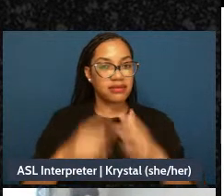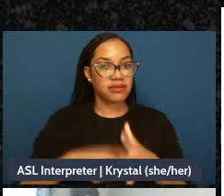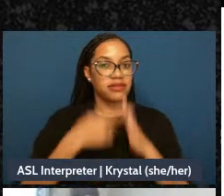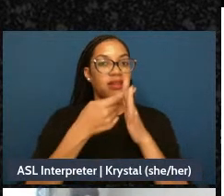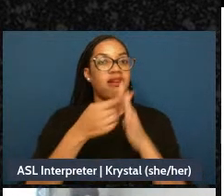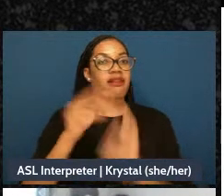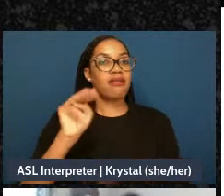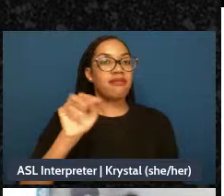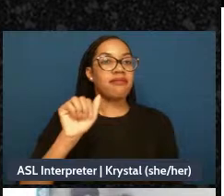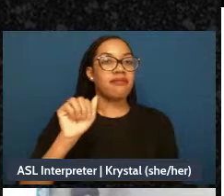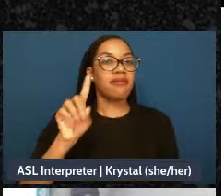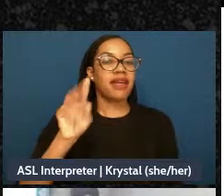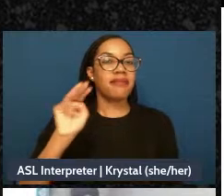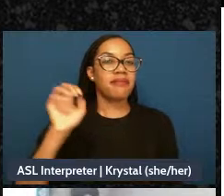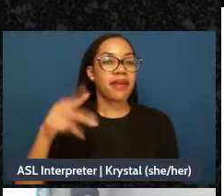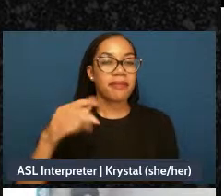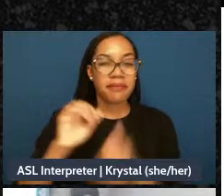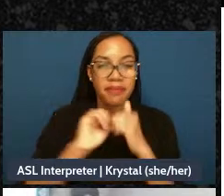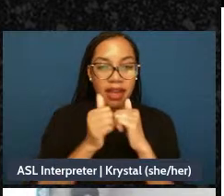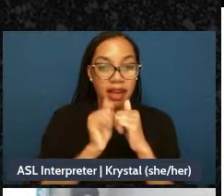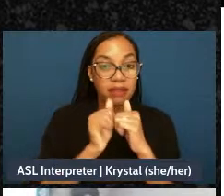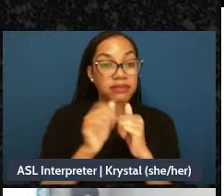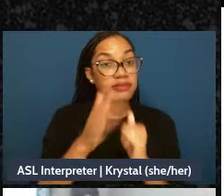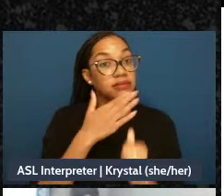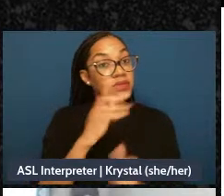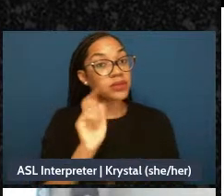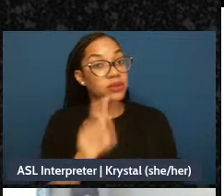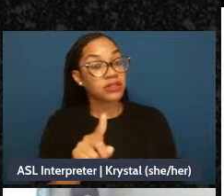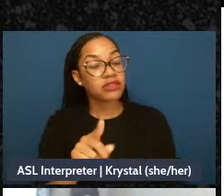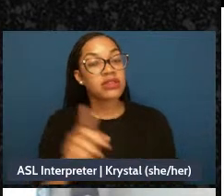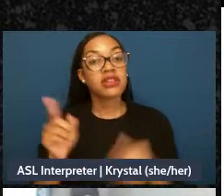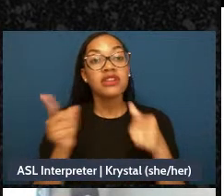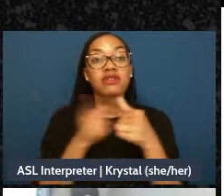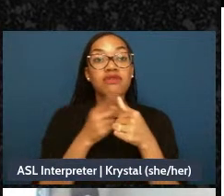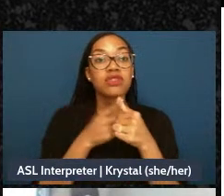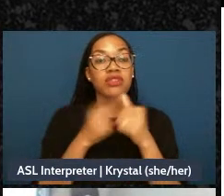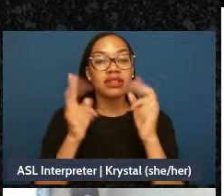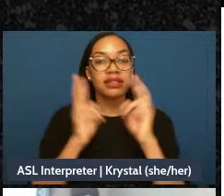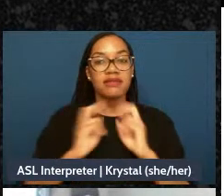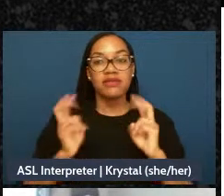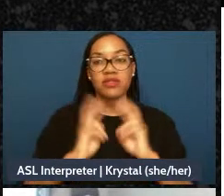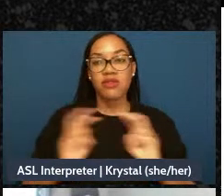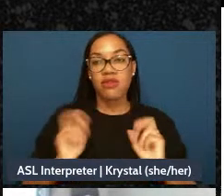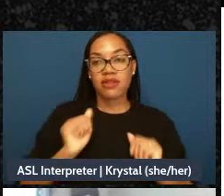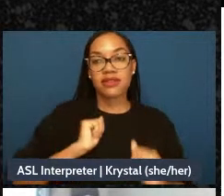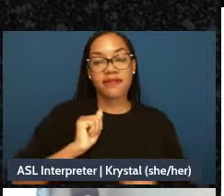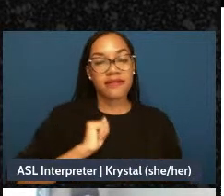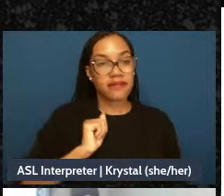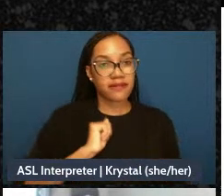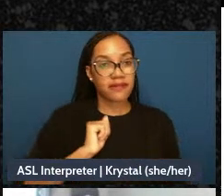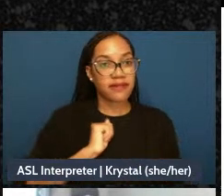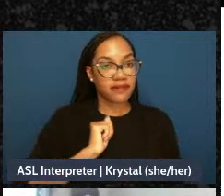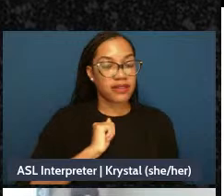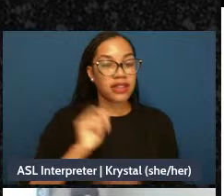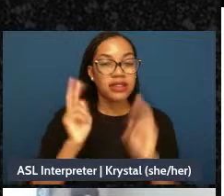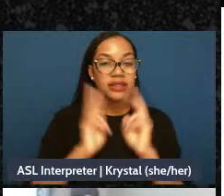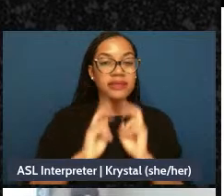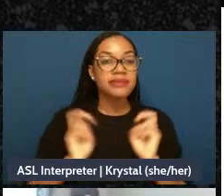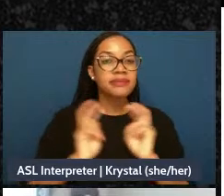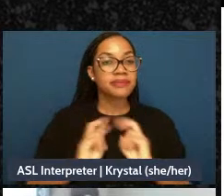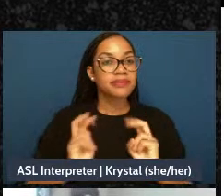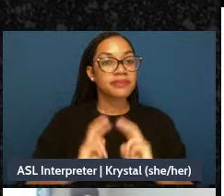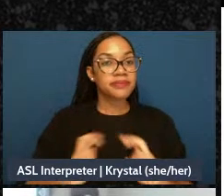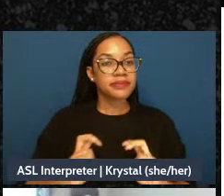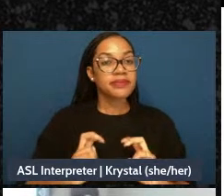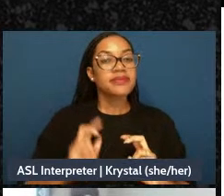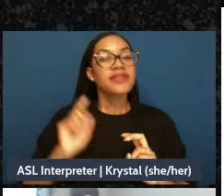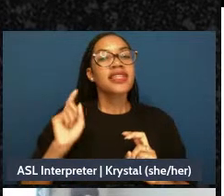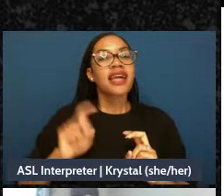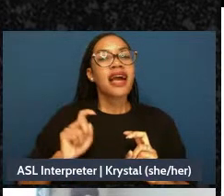maps uh begin by taking an inventory of ourselves. We have to work towards self-awareness to be able